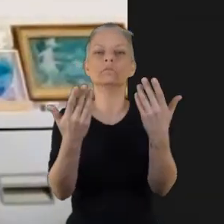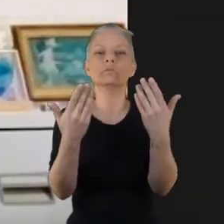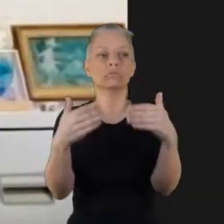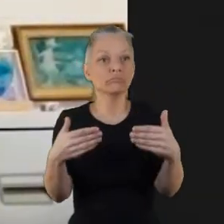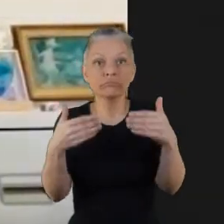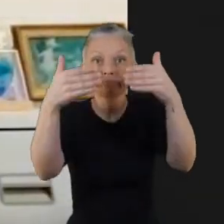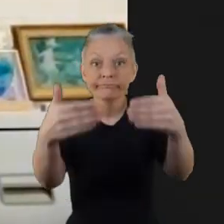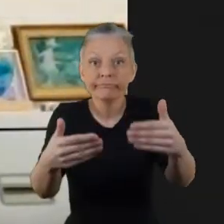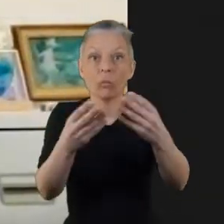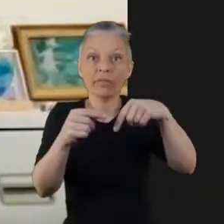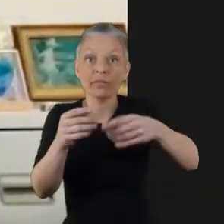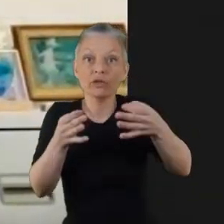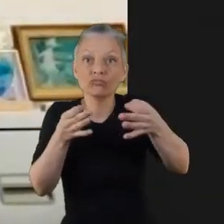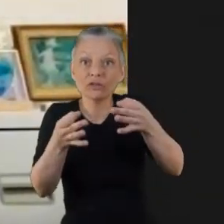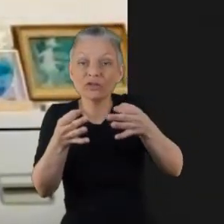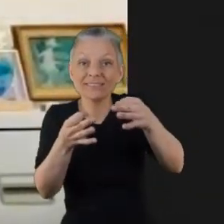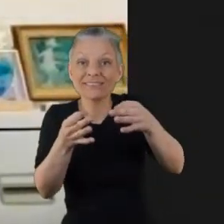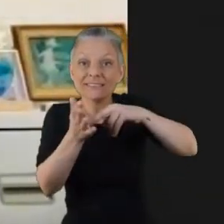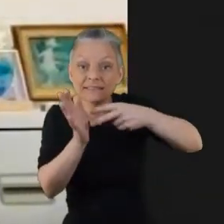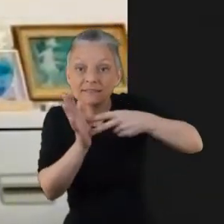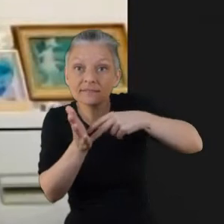I'd always want to advocate for the findings of the report